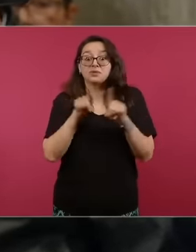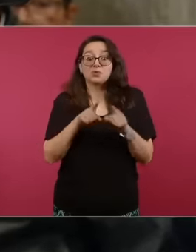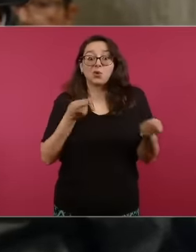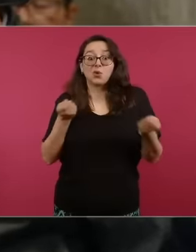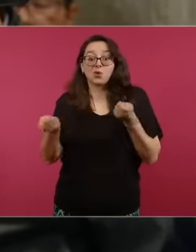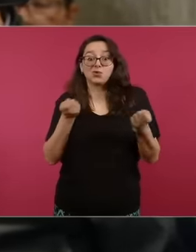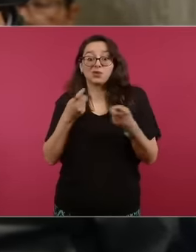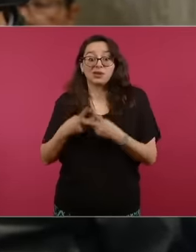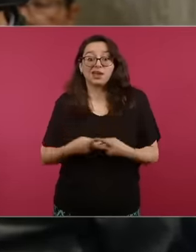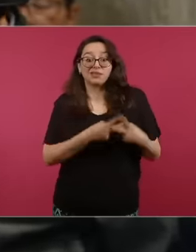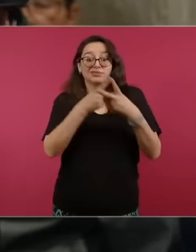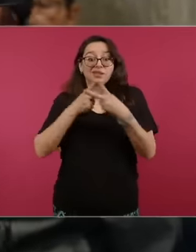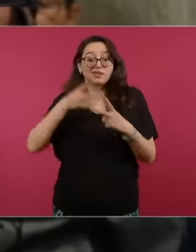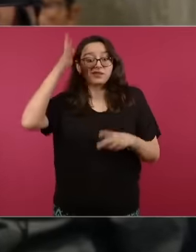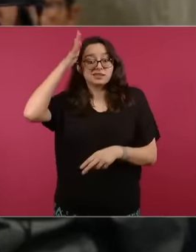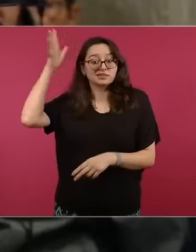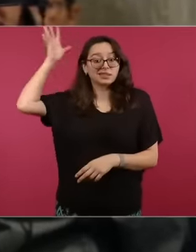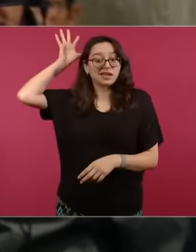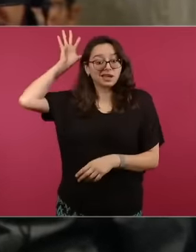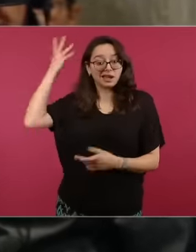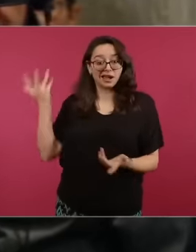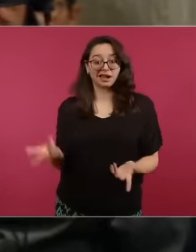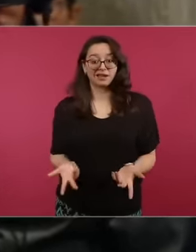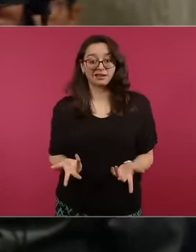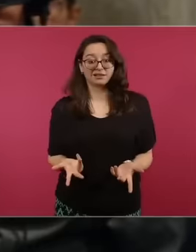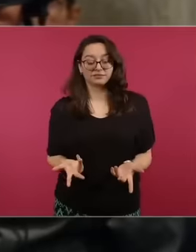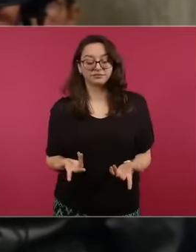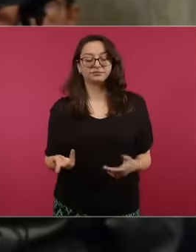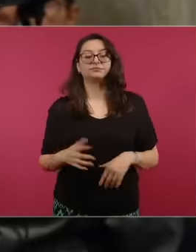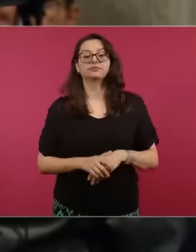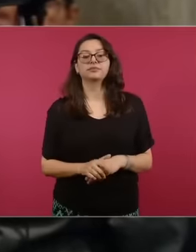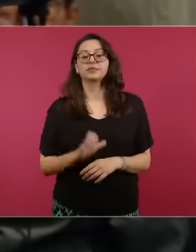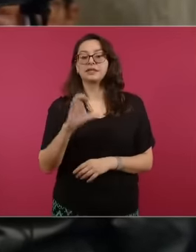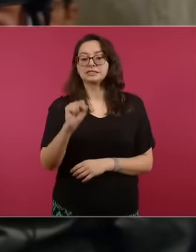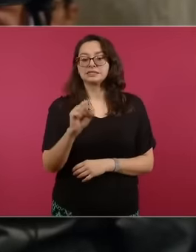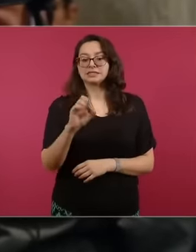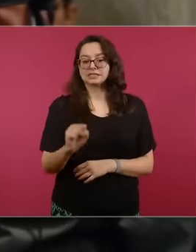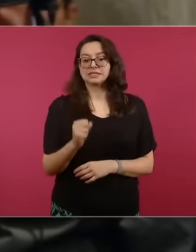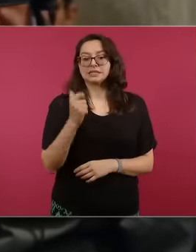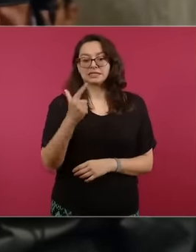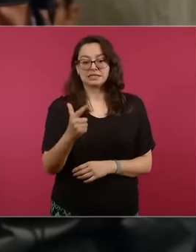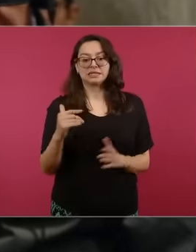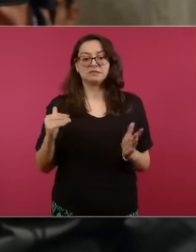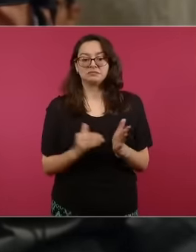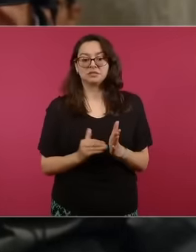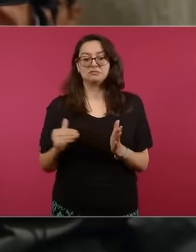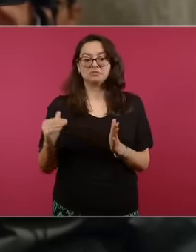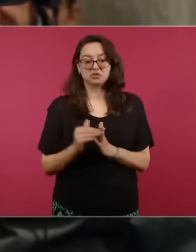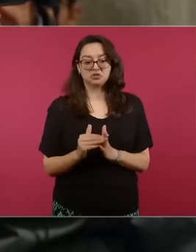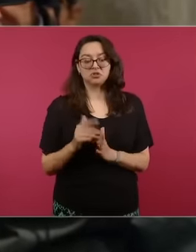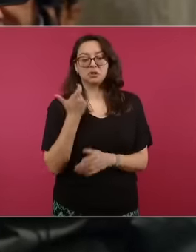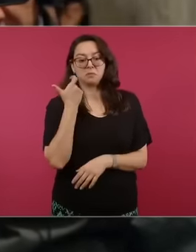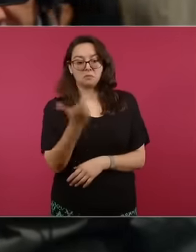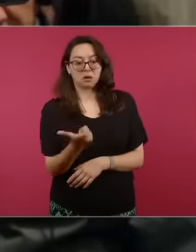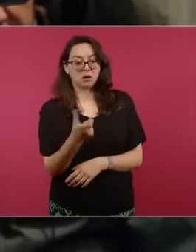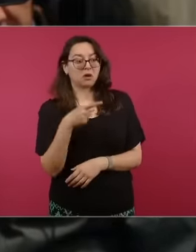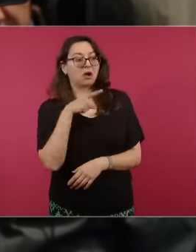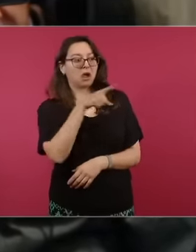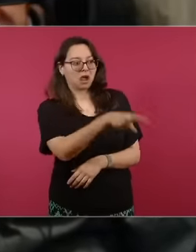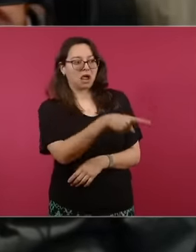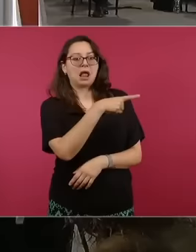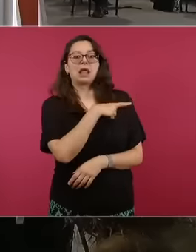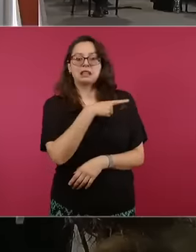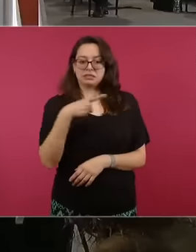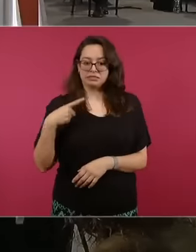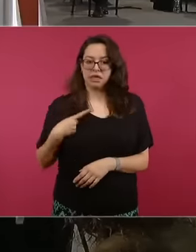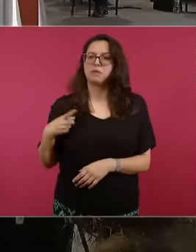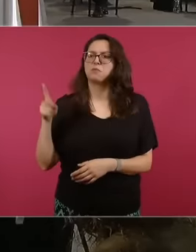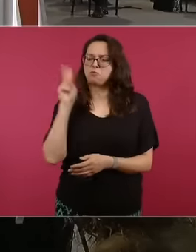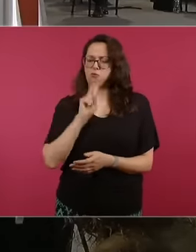following in addition to the 67,000 million pesos that we prove that the Salinas group owes: